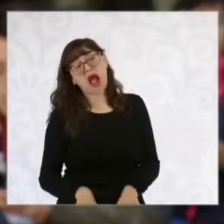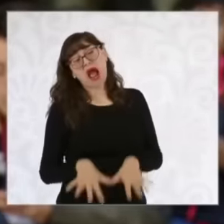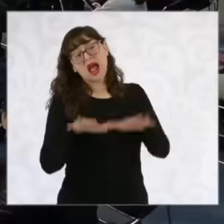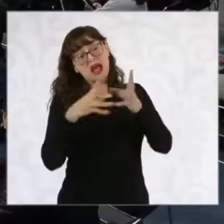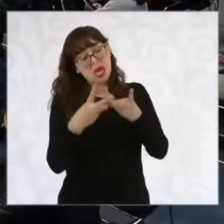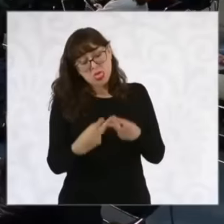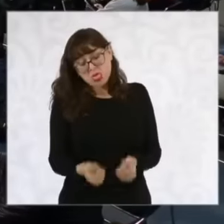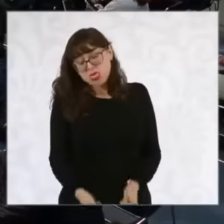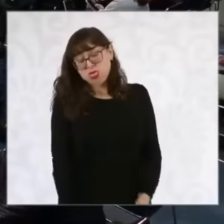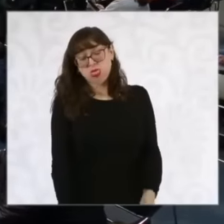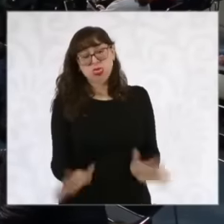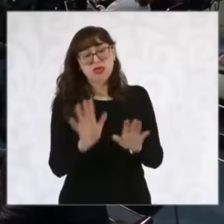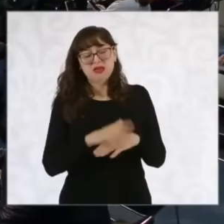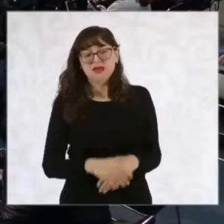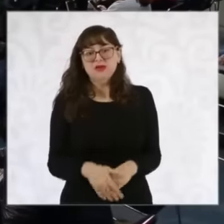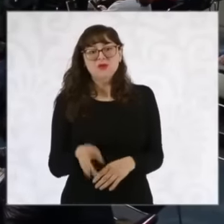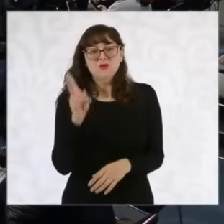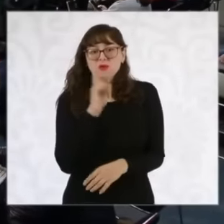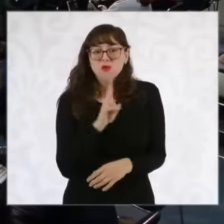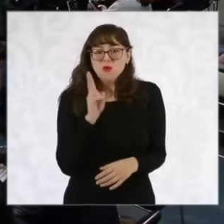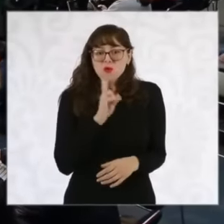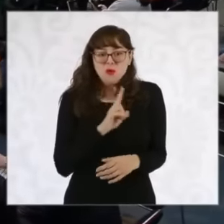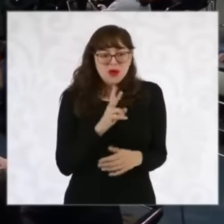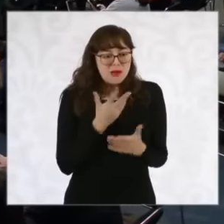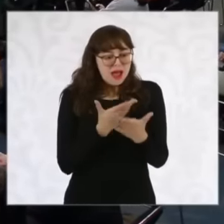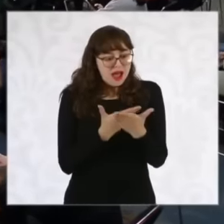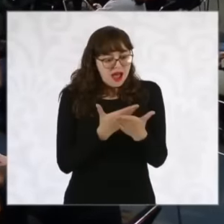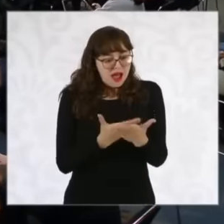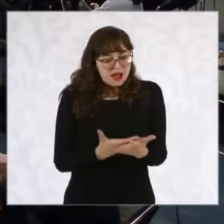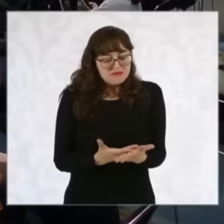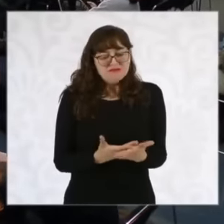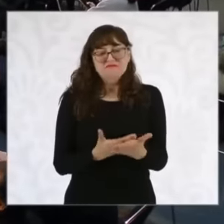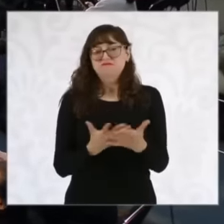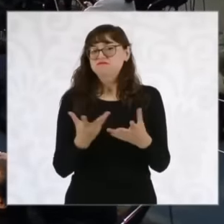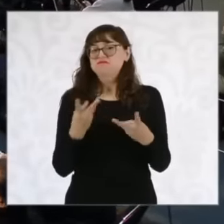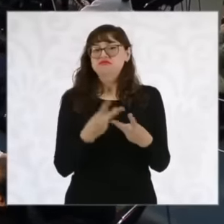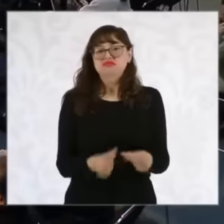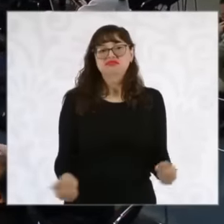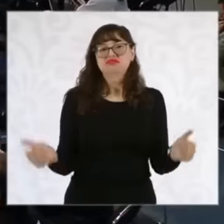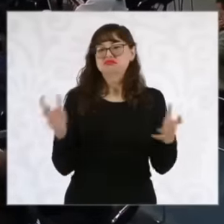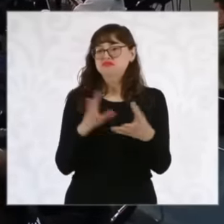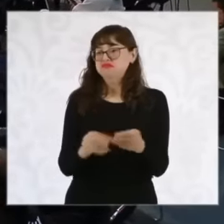destruction of evidence that so far has not moved forward. These investigations, what can you say to